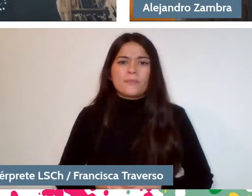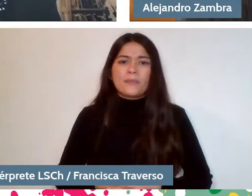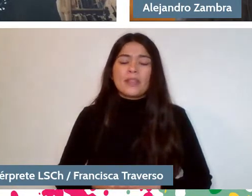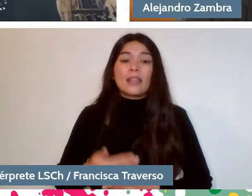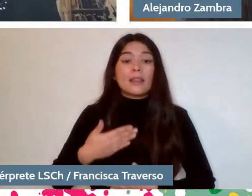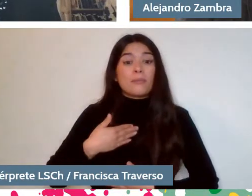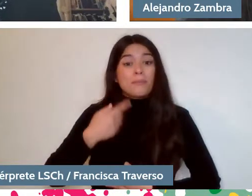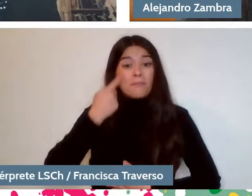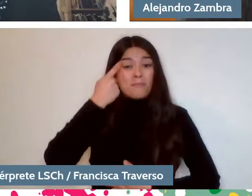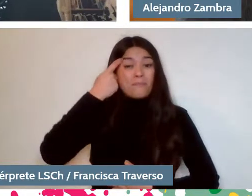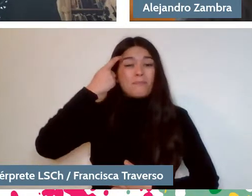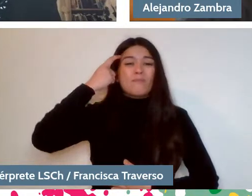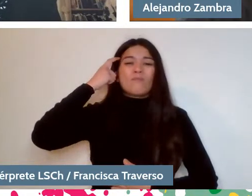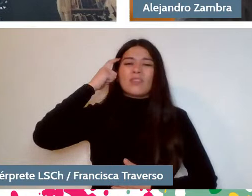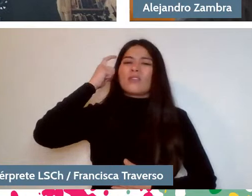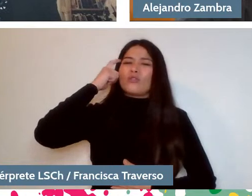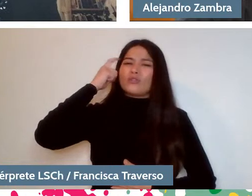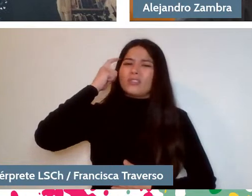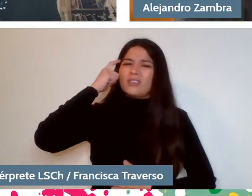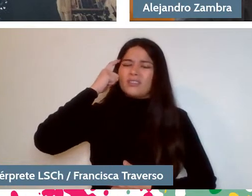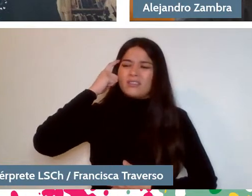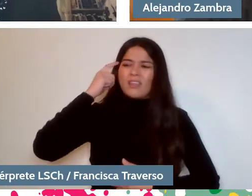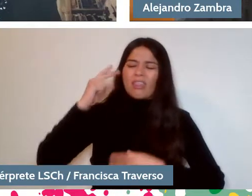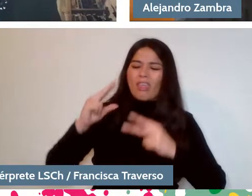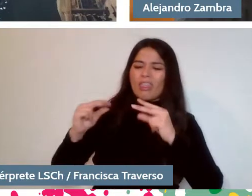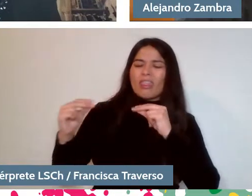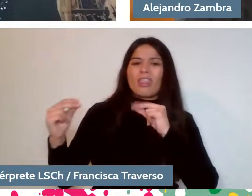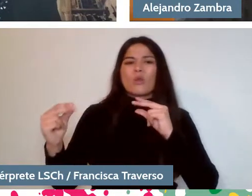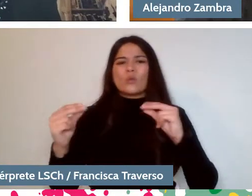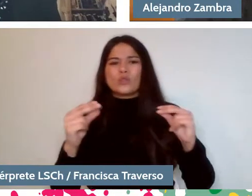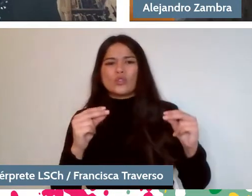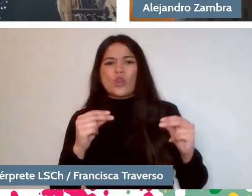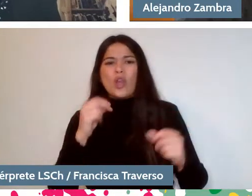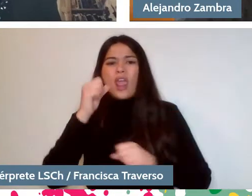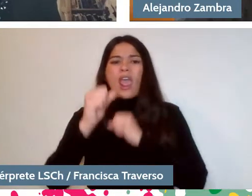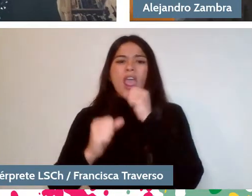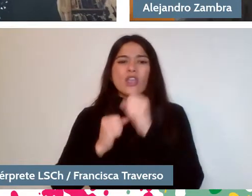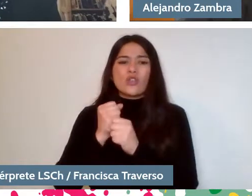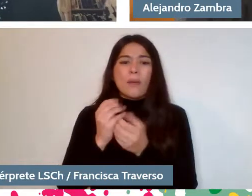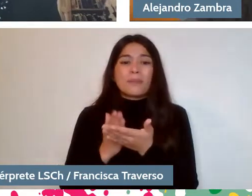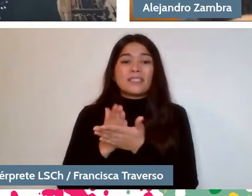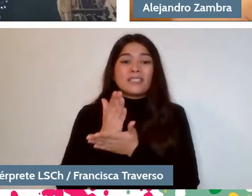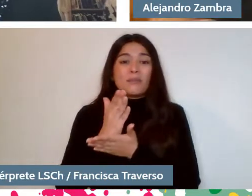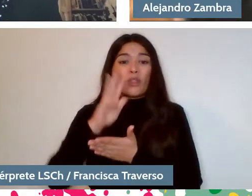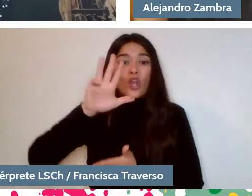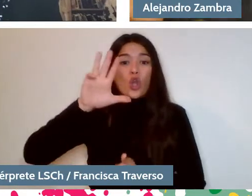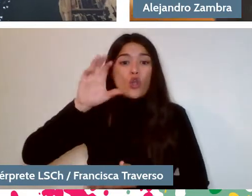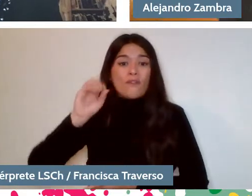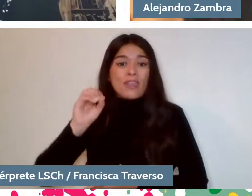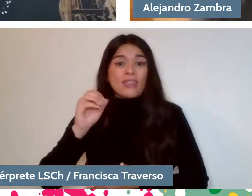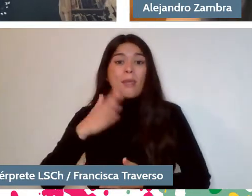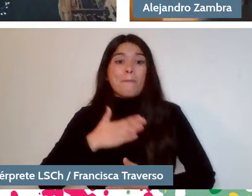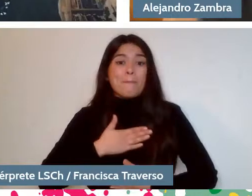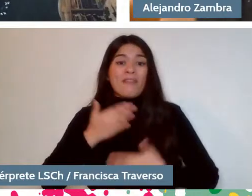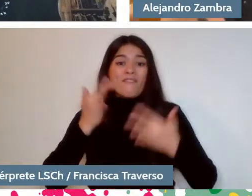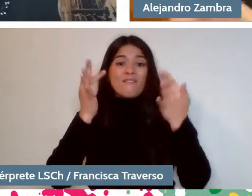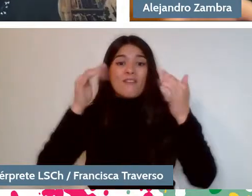of how these discussions took place at the beginning of the 90s in college. I mean, where was I? I studied in Chile.